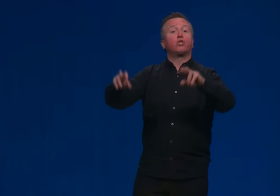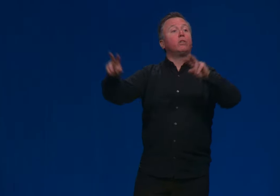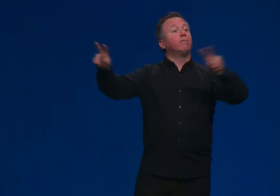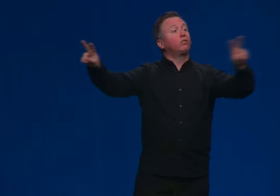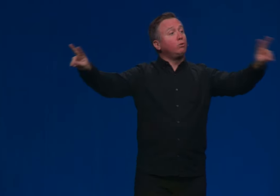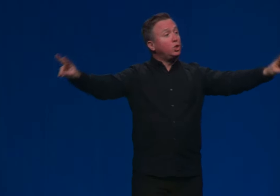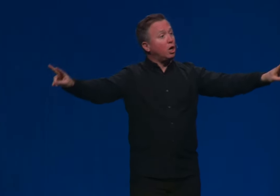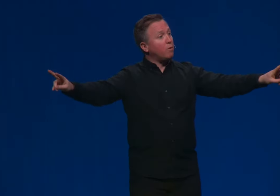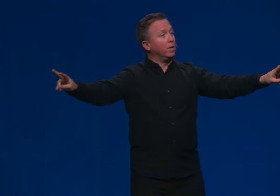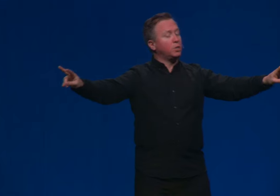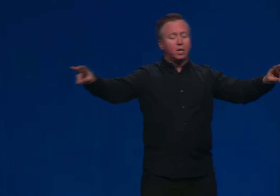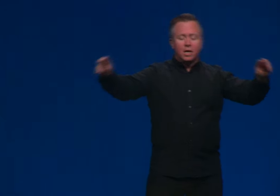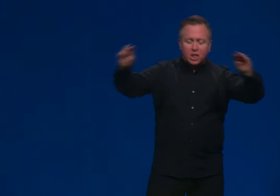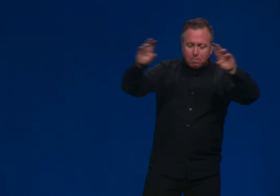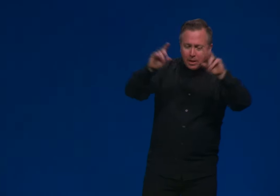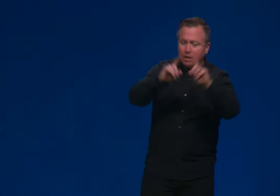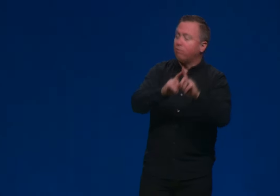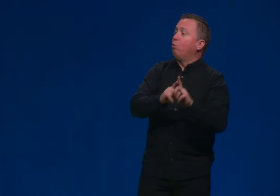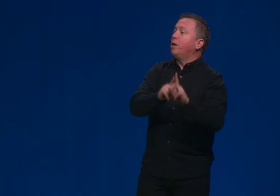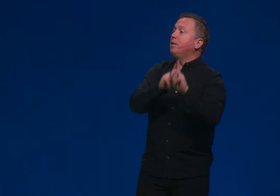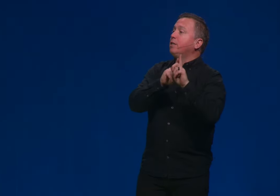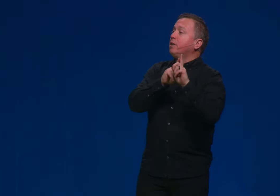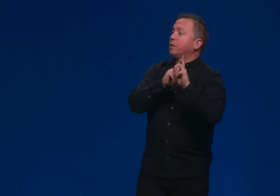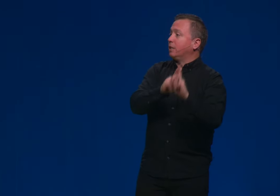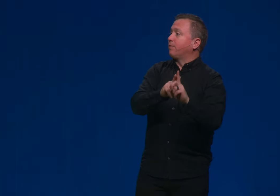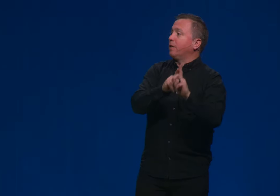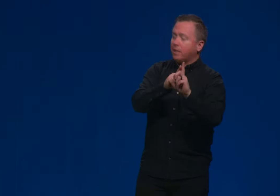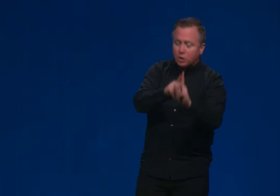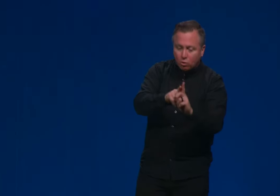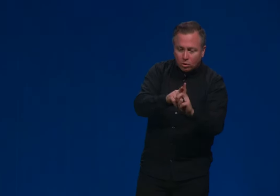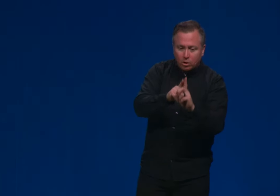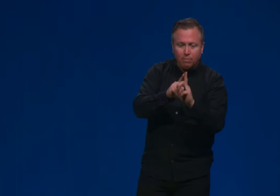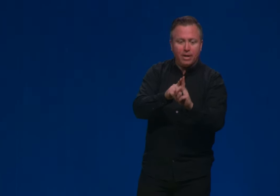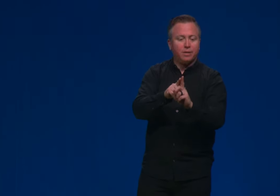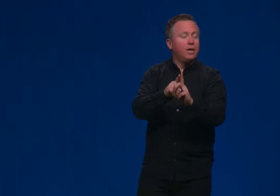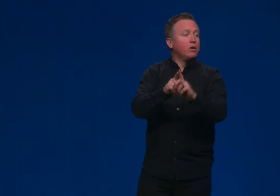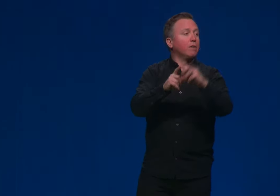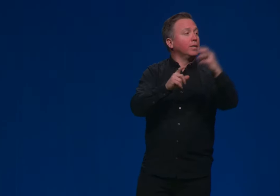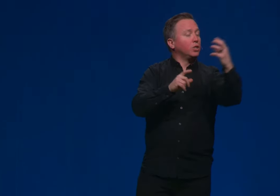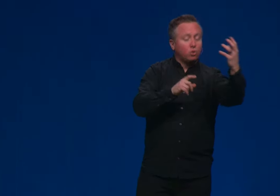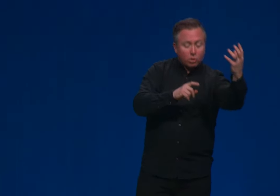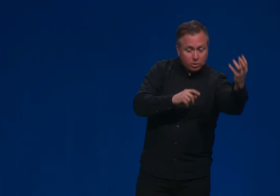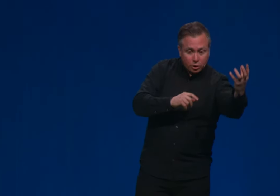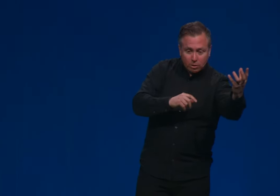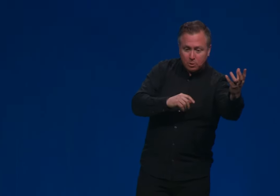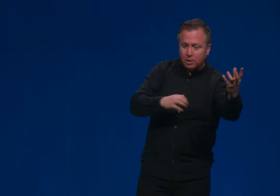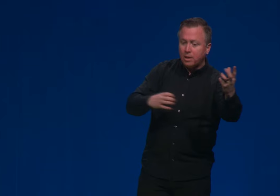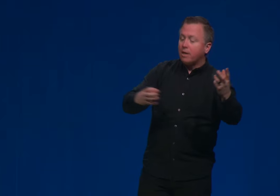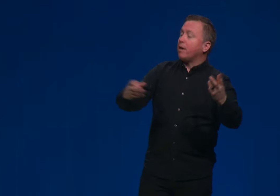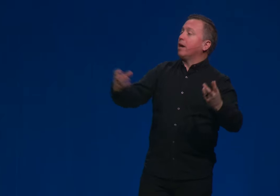And so you have two genres speaking of one significant historical event, Speaking of one significant historical event, you have a historical description you have a historical description